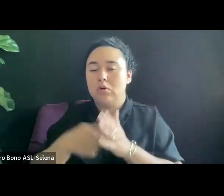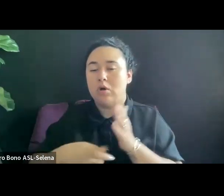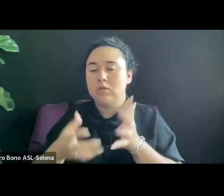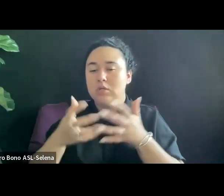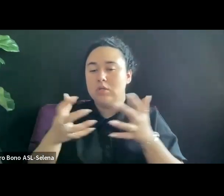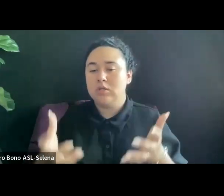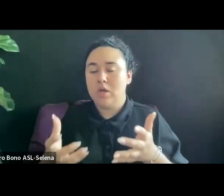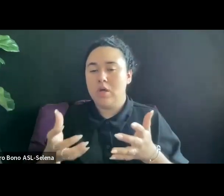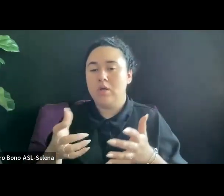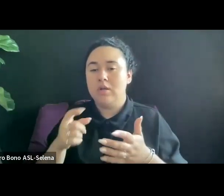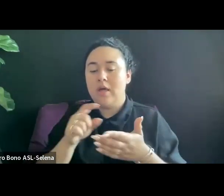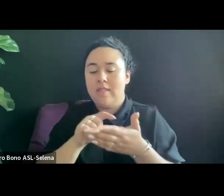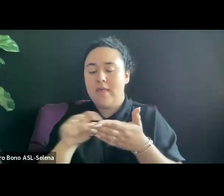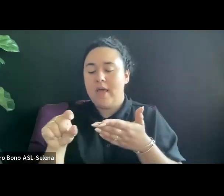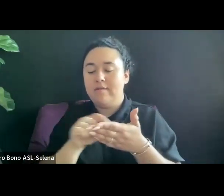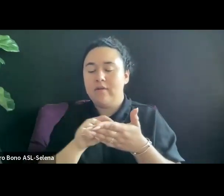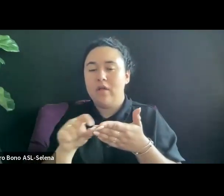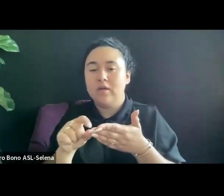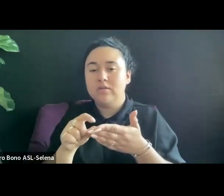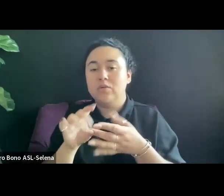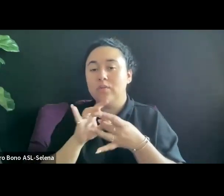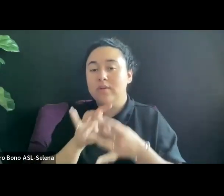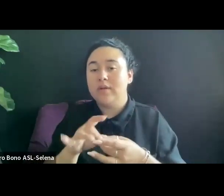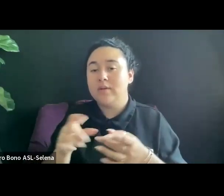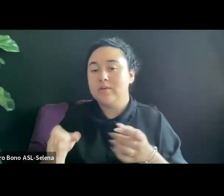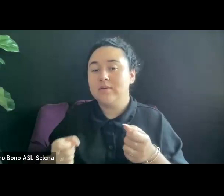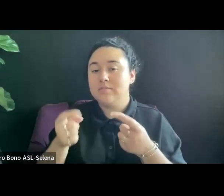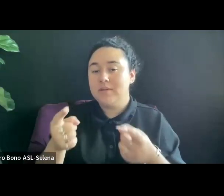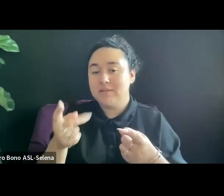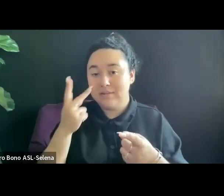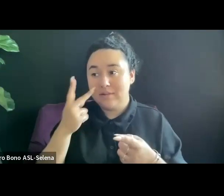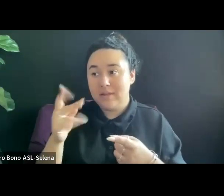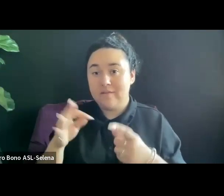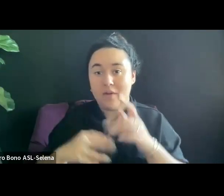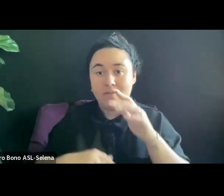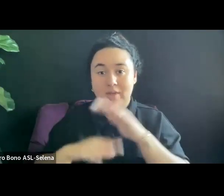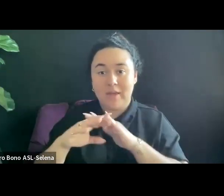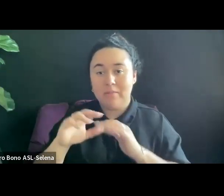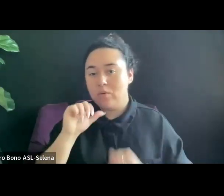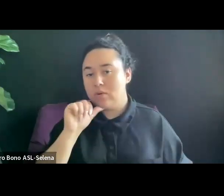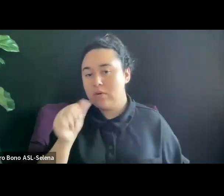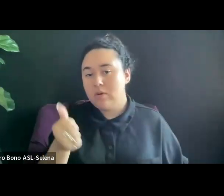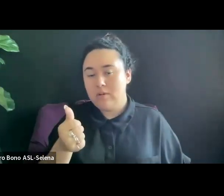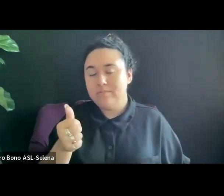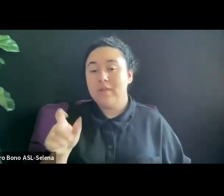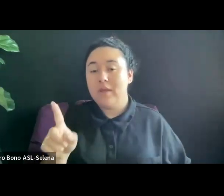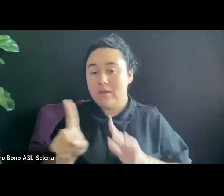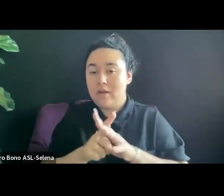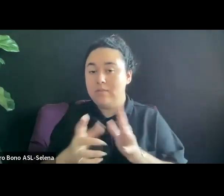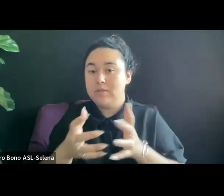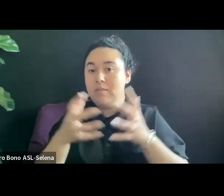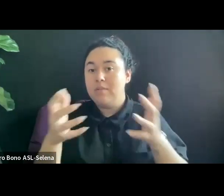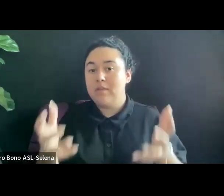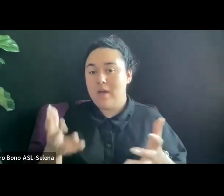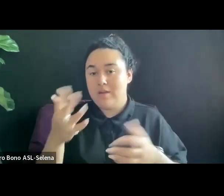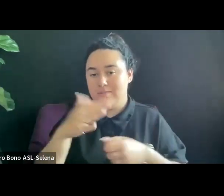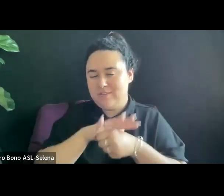AGAIN, SEE IF THERE IS A CAP OR NOT. THIS COMES UP AS A FORM OF STRESS. THAT'S WHY I KEEP REPEATING IT.